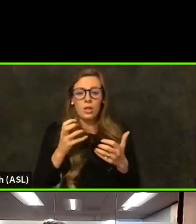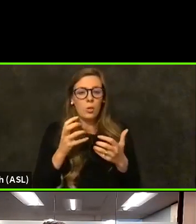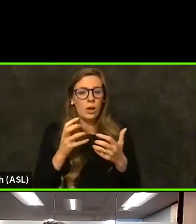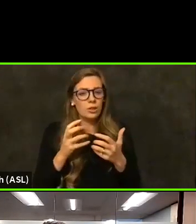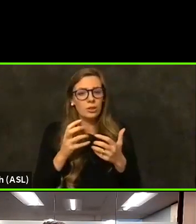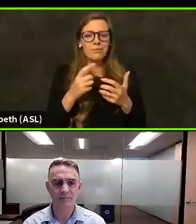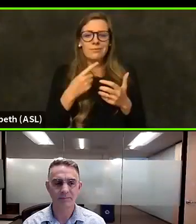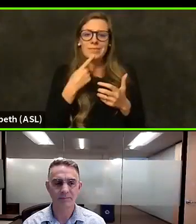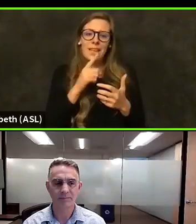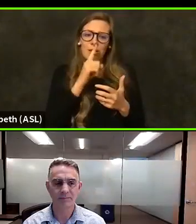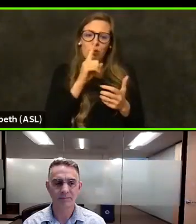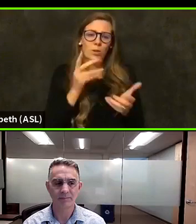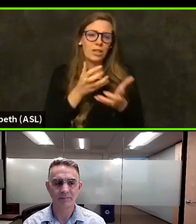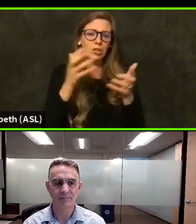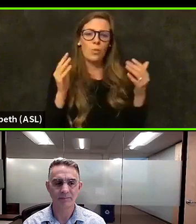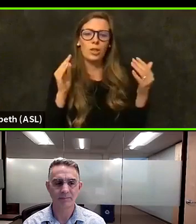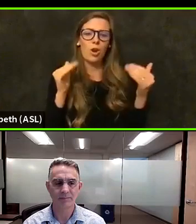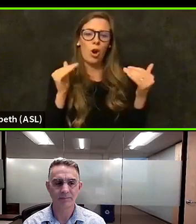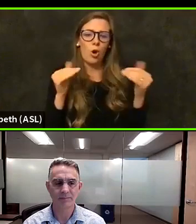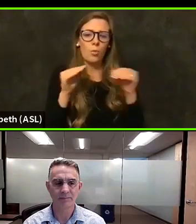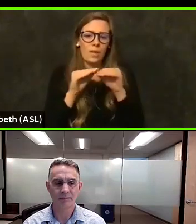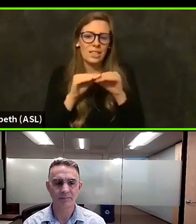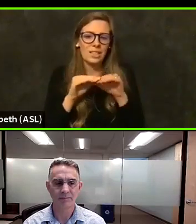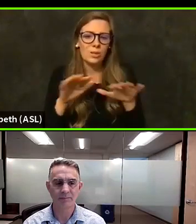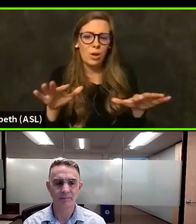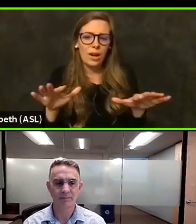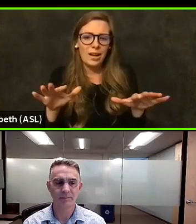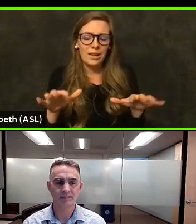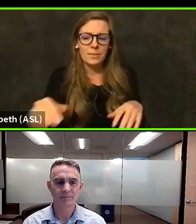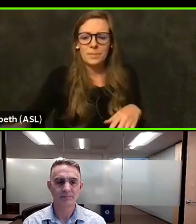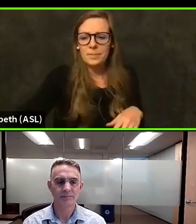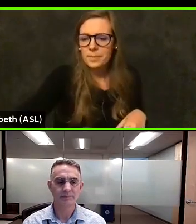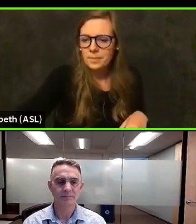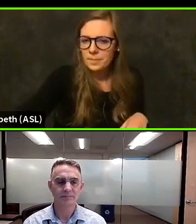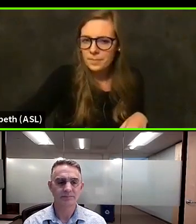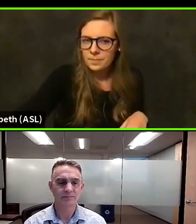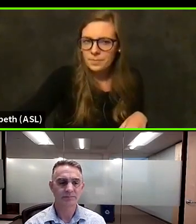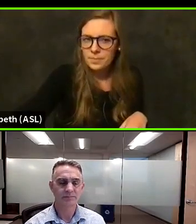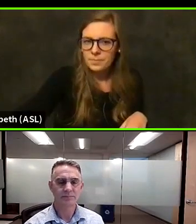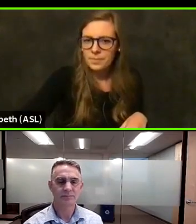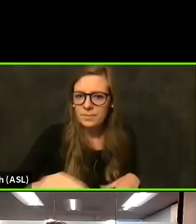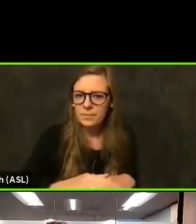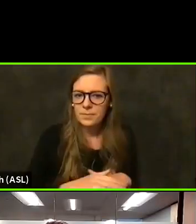really life affirming, to walk through a vaccine clinic. People so, so grateful to be seeing this.